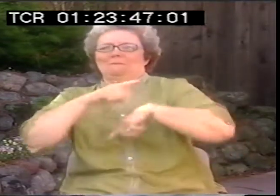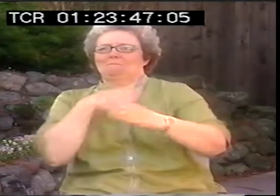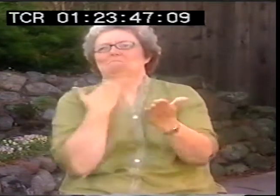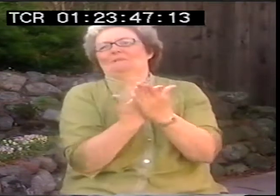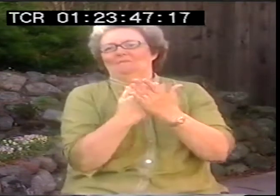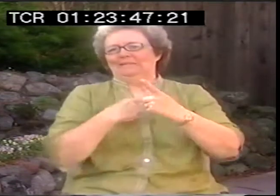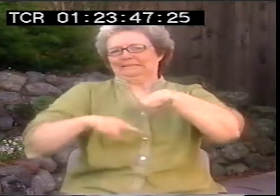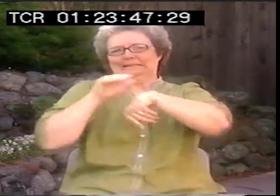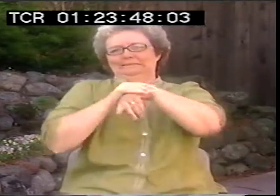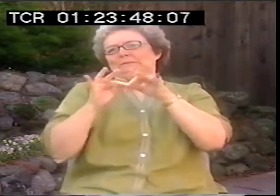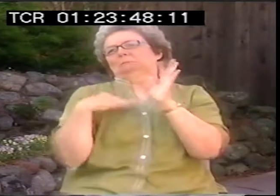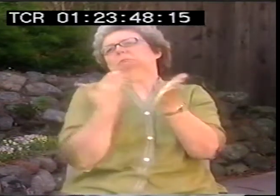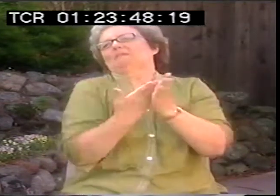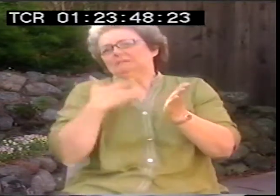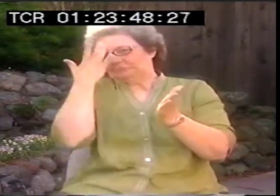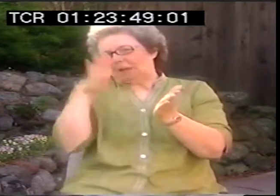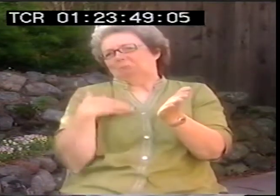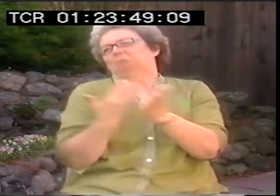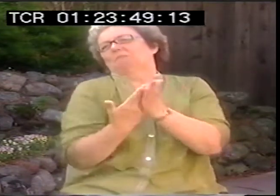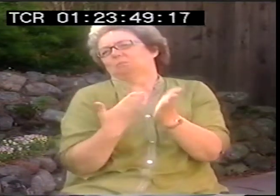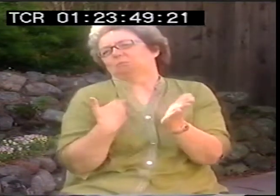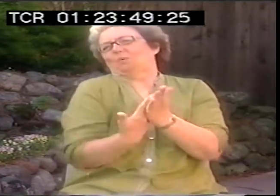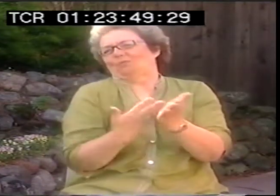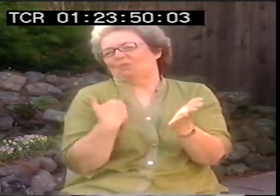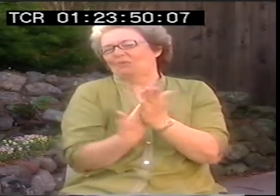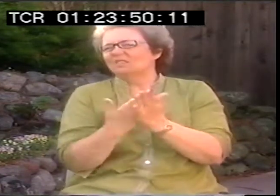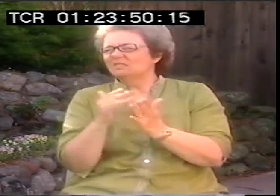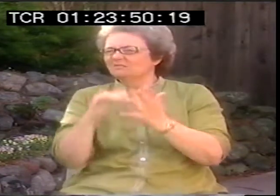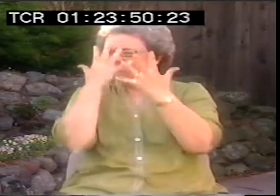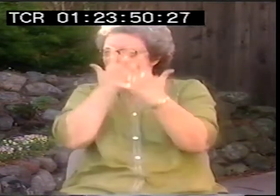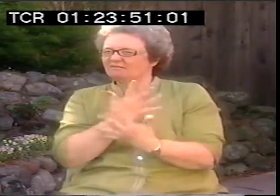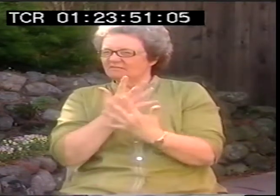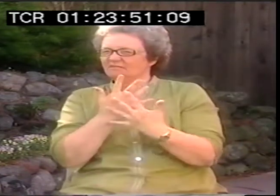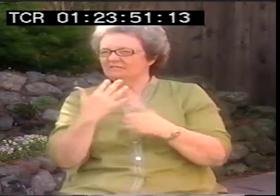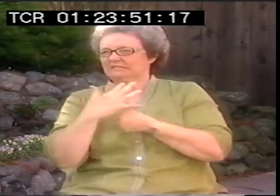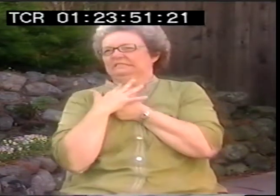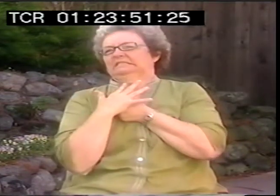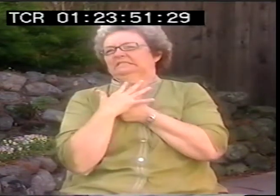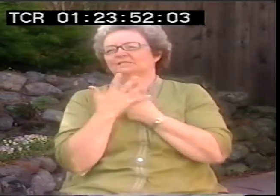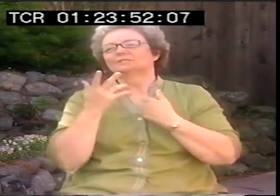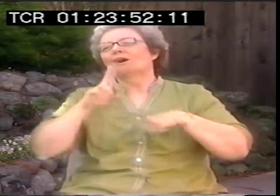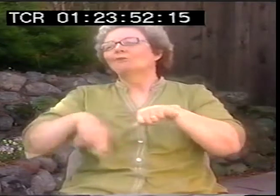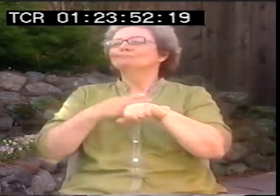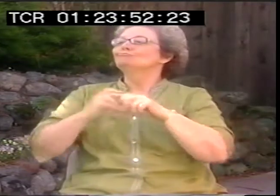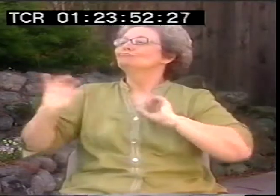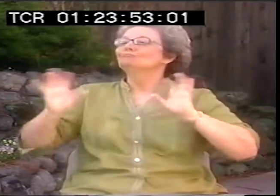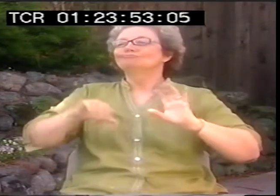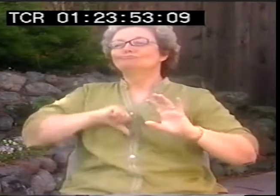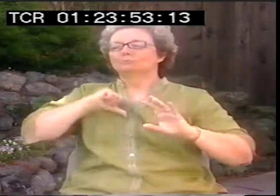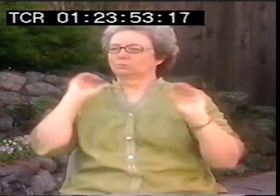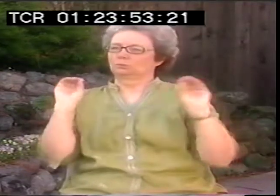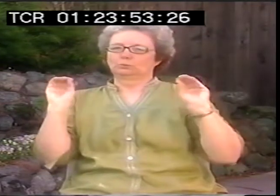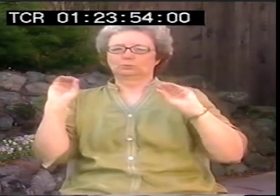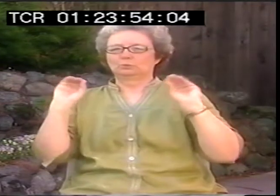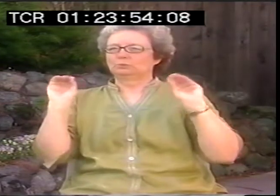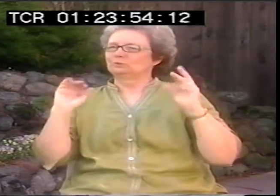You had to prove your intelligence by signing English and speaking English or writing English. And that's how you could prove that you were intelligent person.